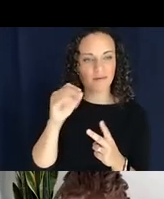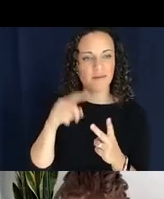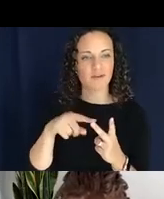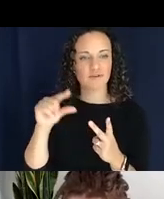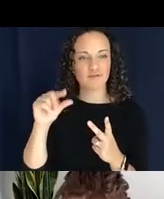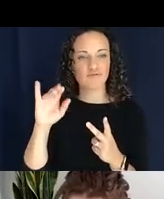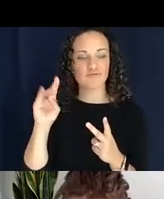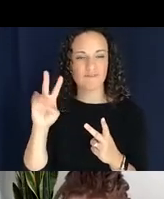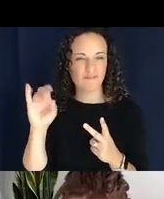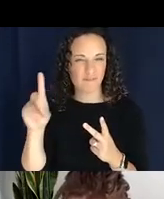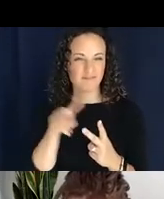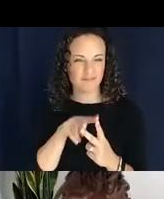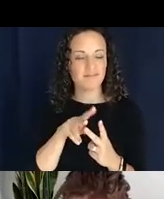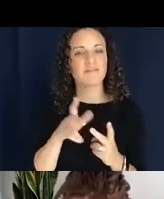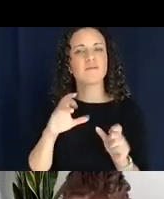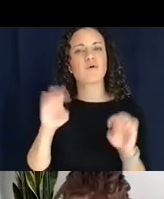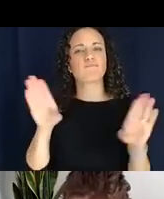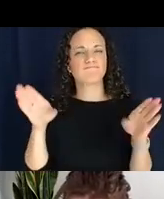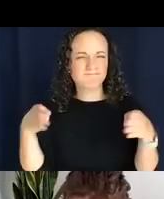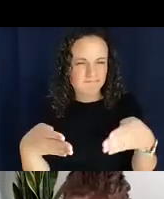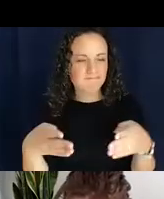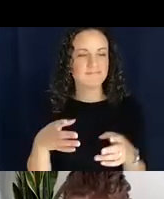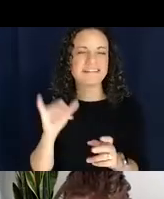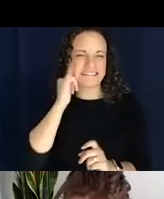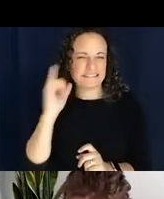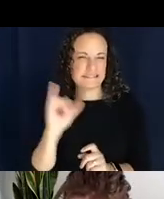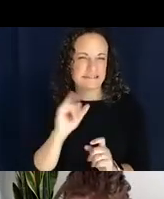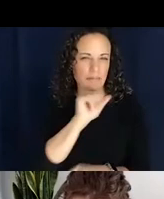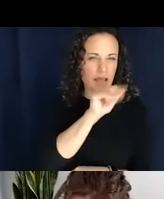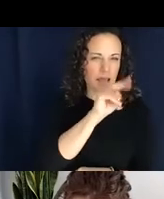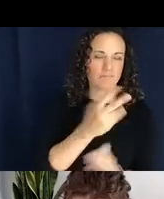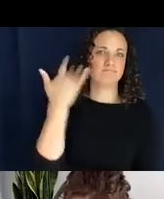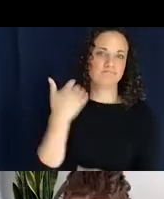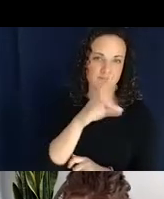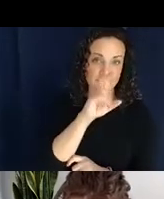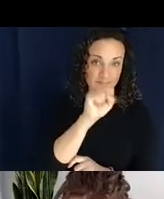it's kind of like the same idea that Allan does in the 1970s, but they refine these categories